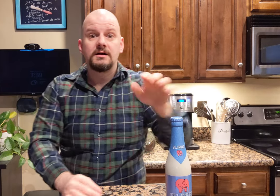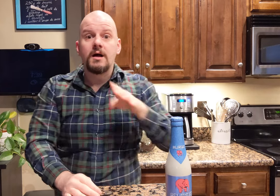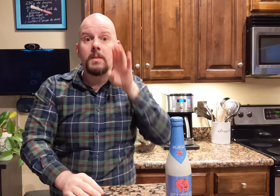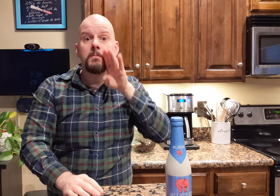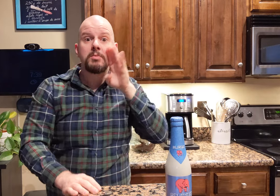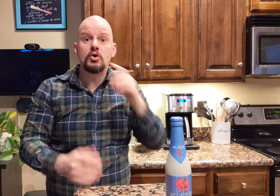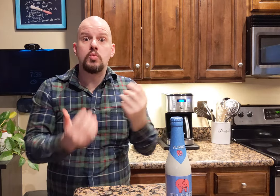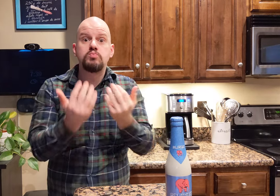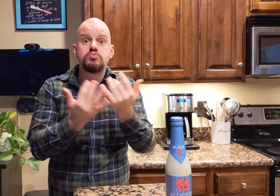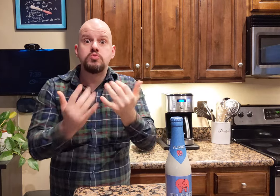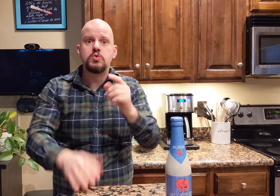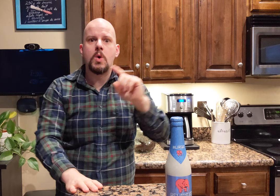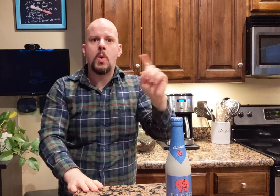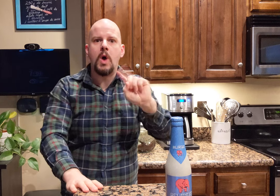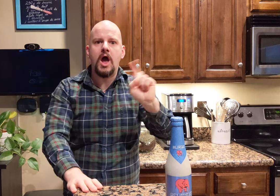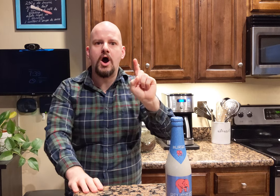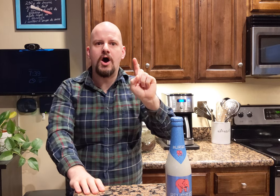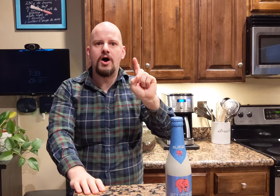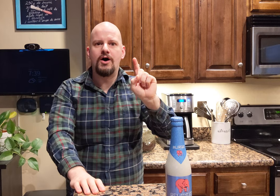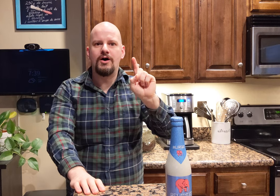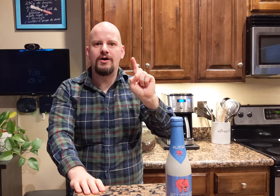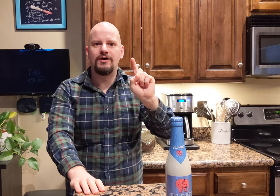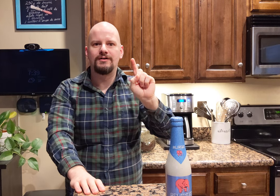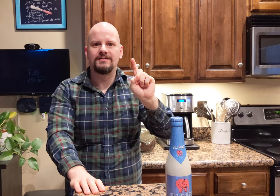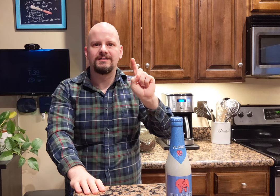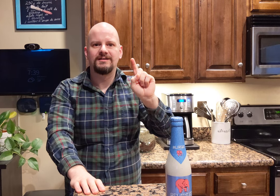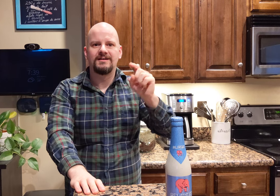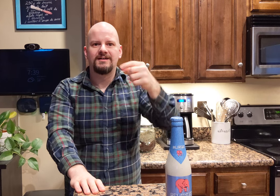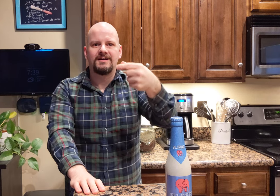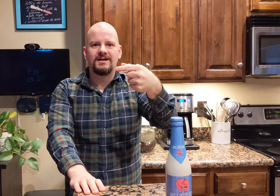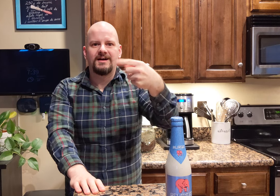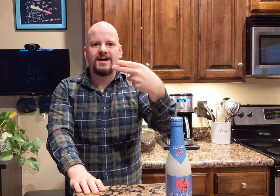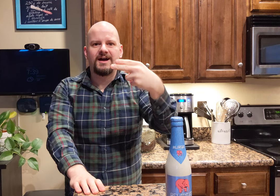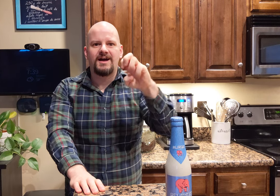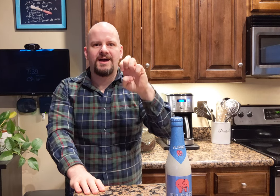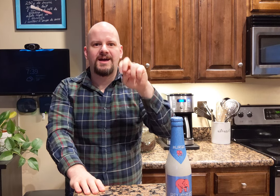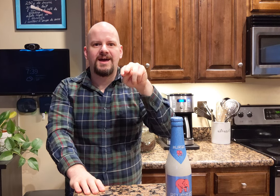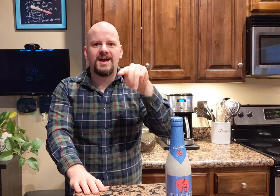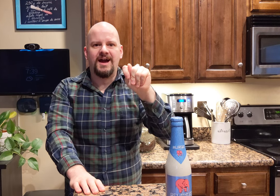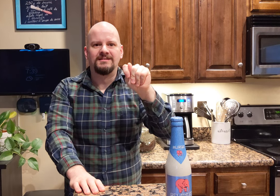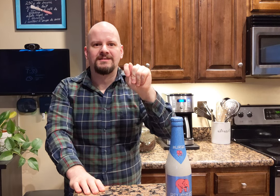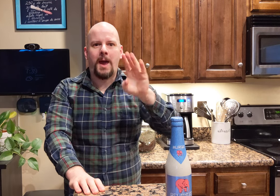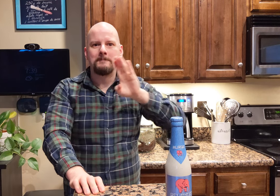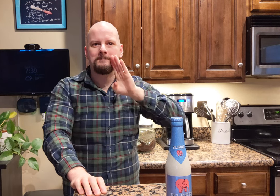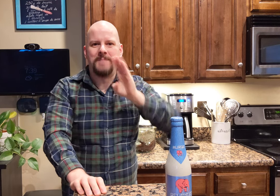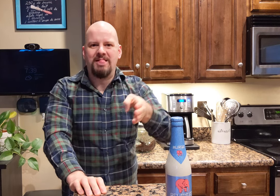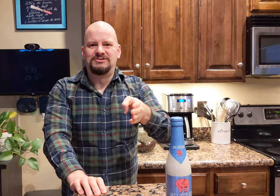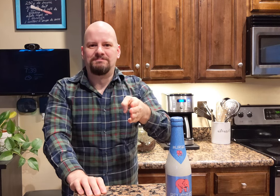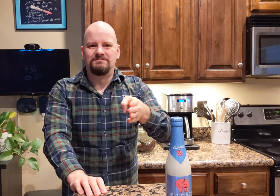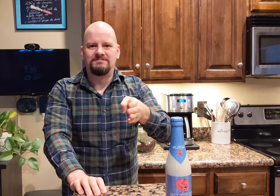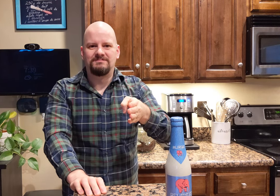The beer is brewed in Ghent, Belgium!